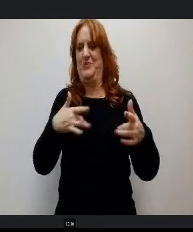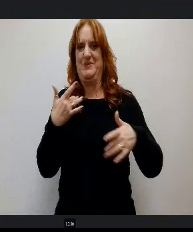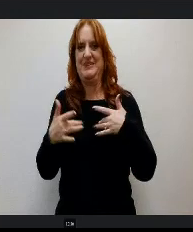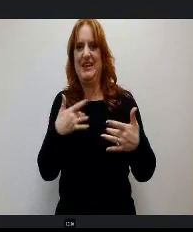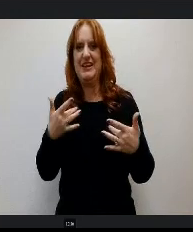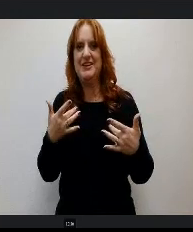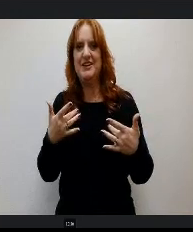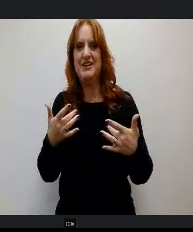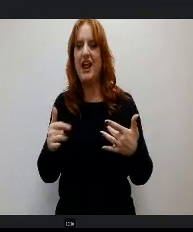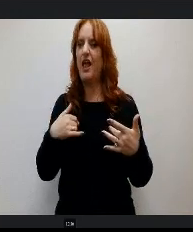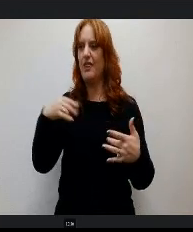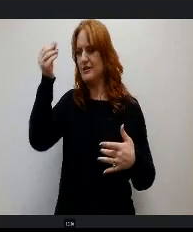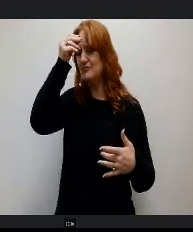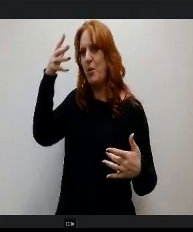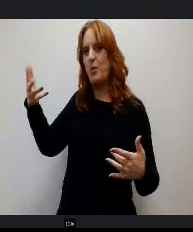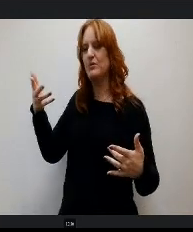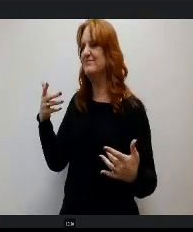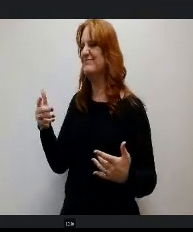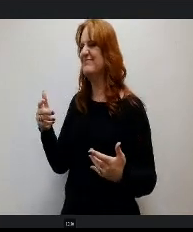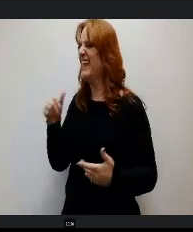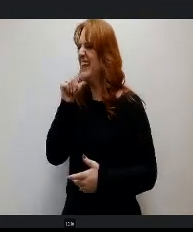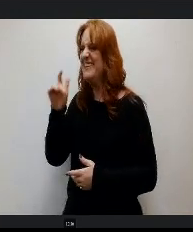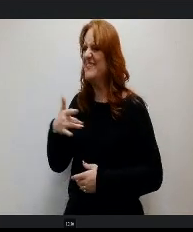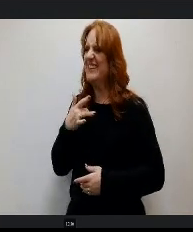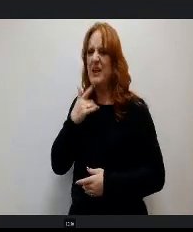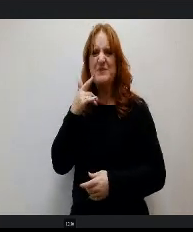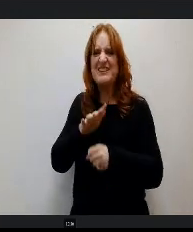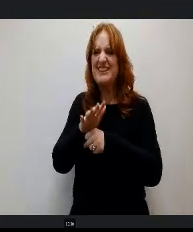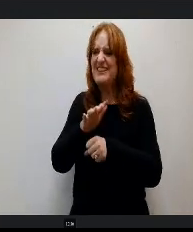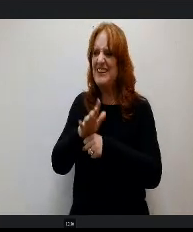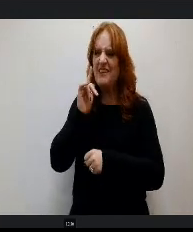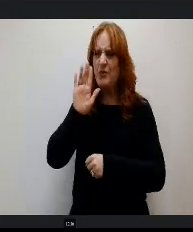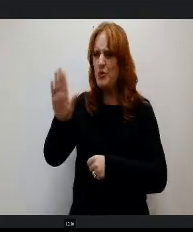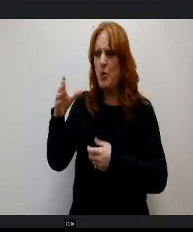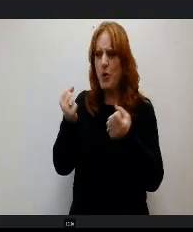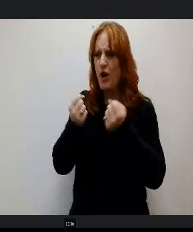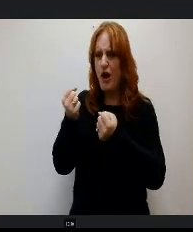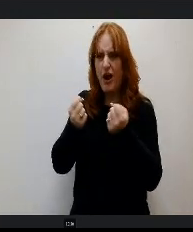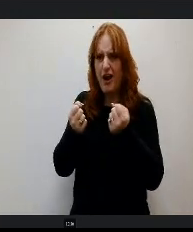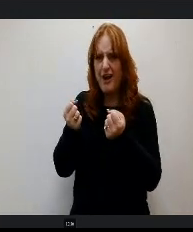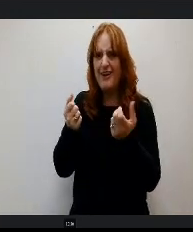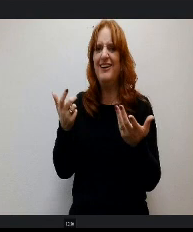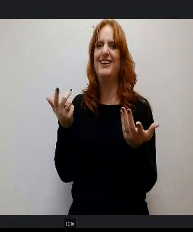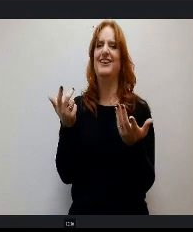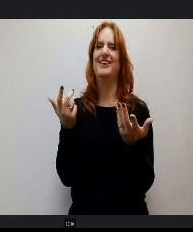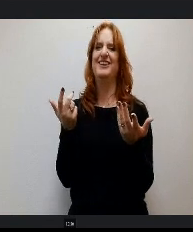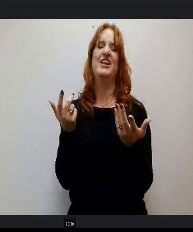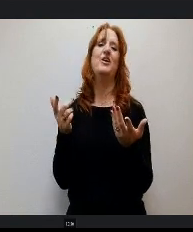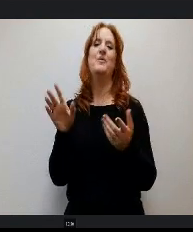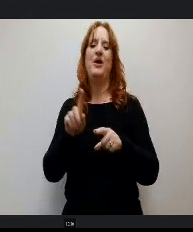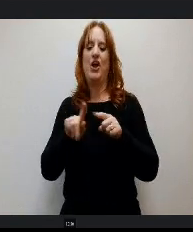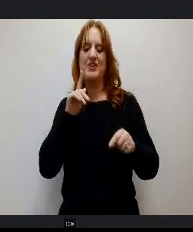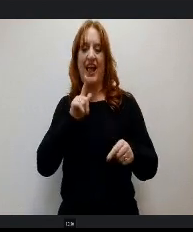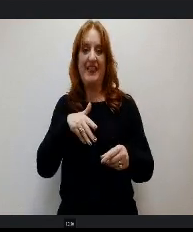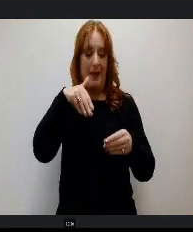told Miss Beer. I just didn't feel like that was enough for you to have in And it had pockets. Magnets